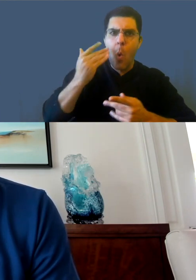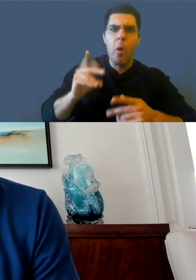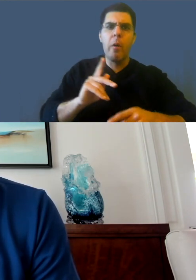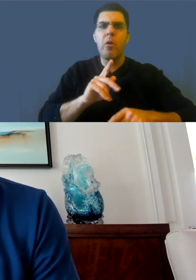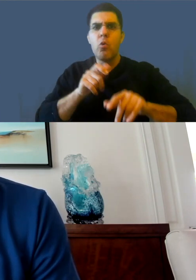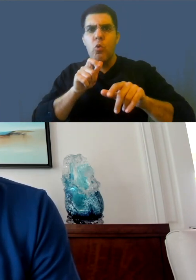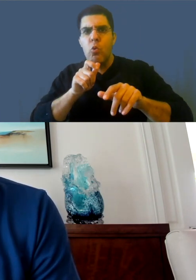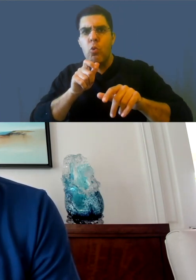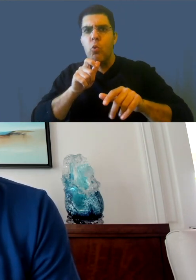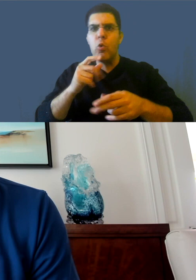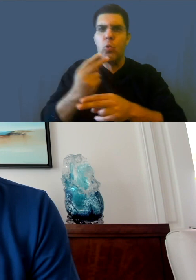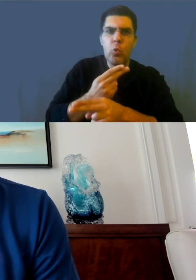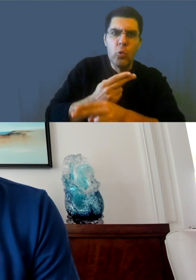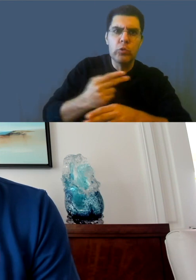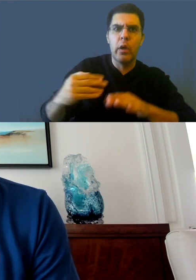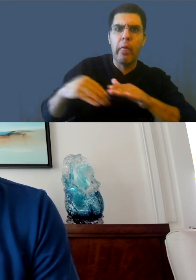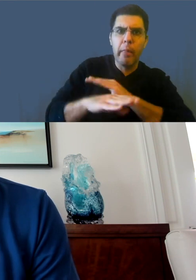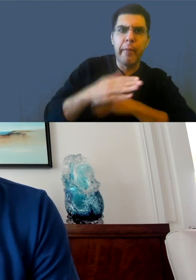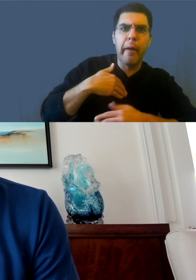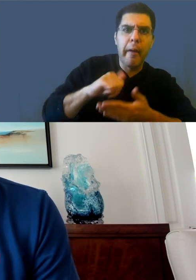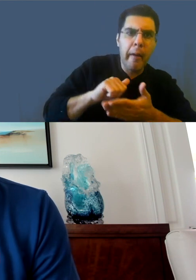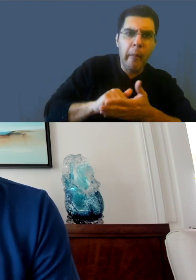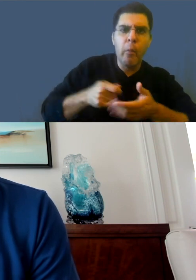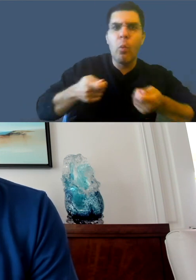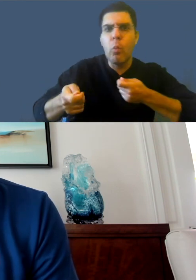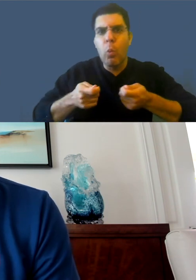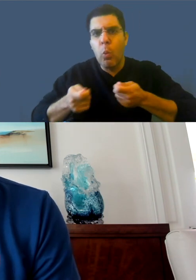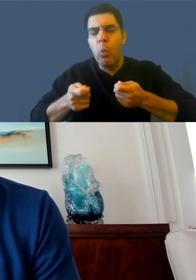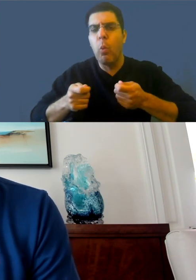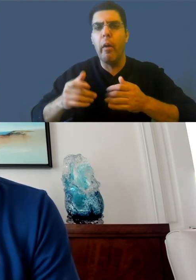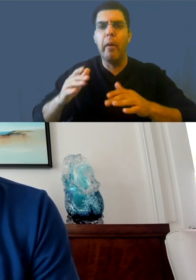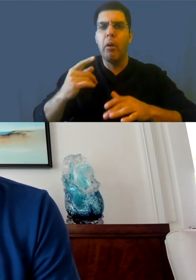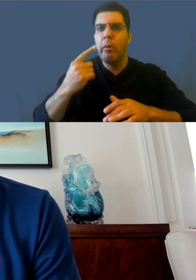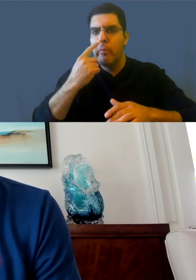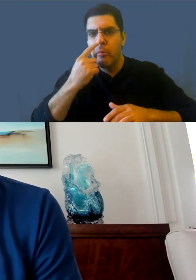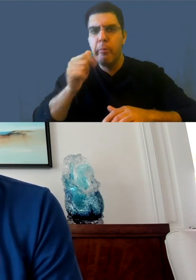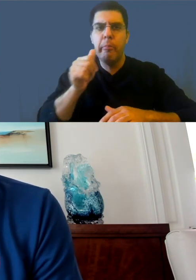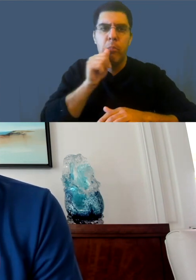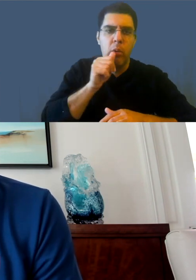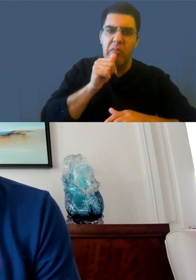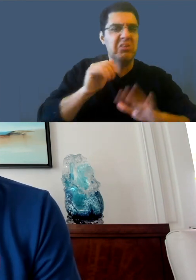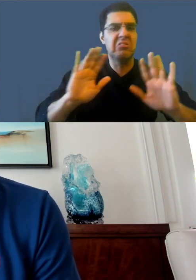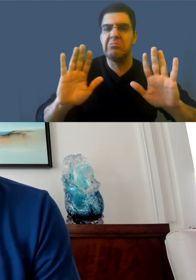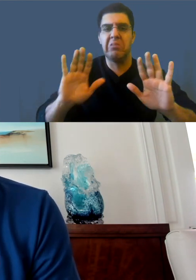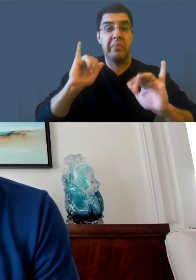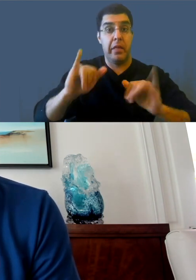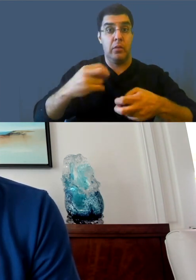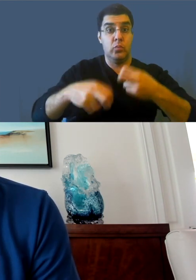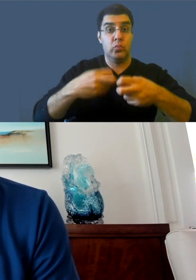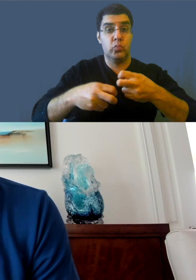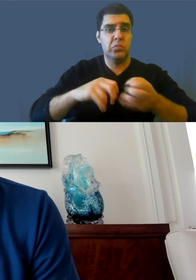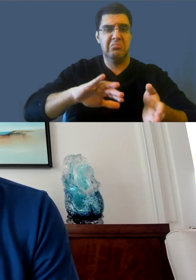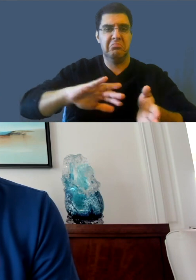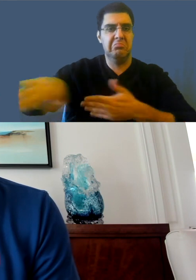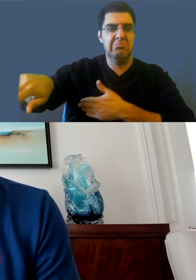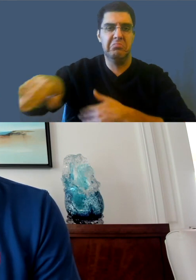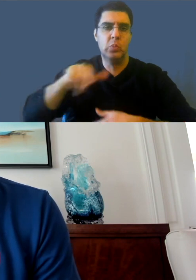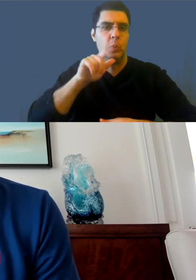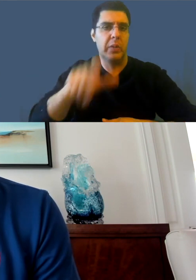can still have control and knows who's responsible for basically what they're saying, in other languages which in captions.